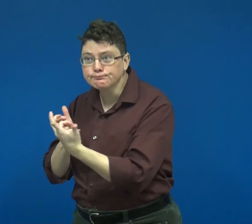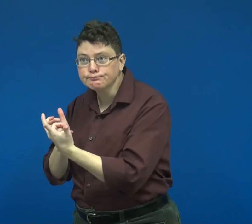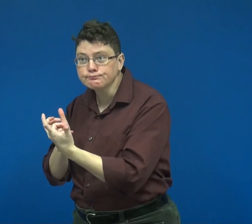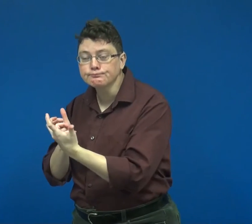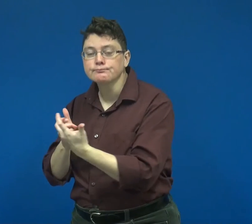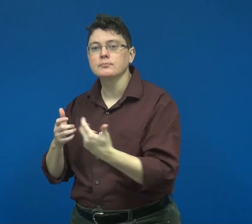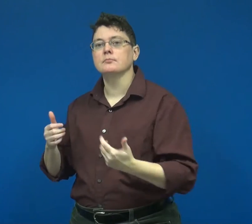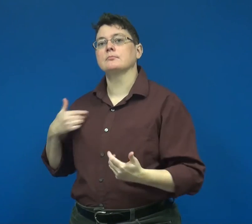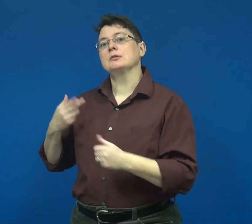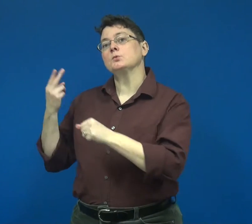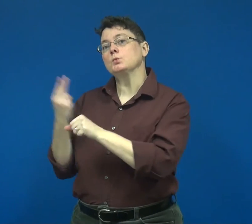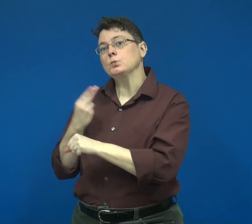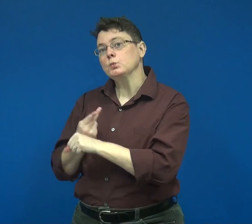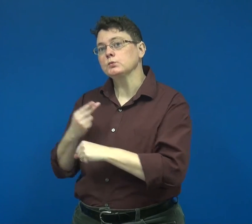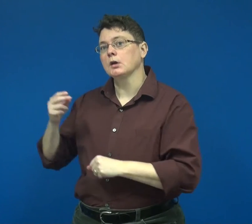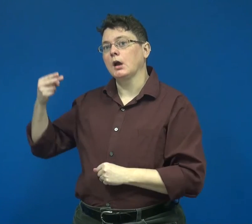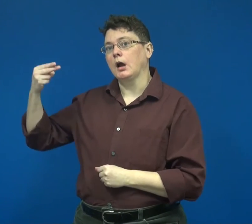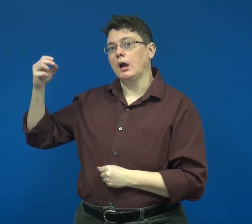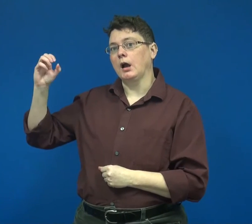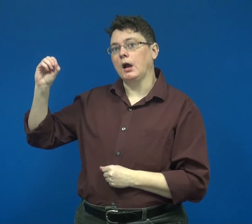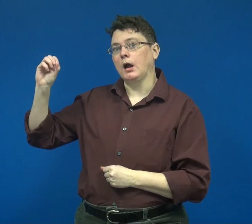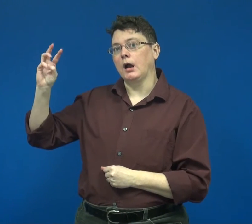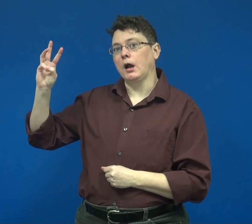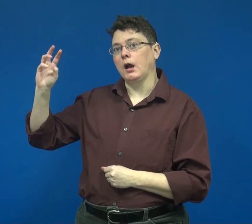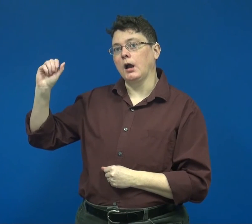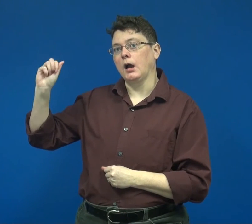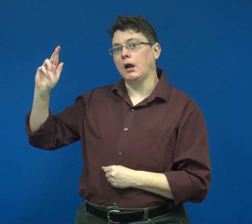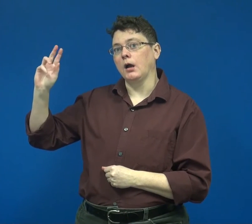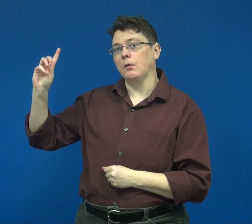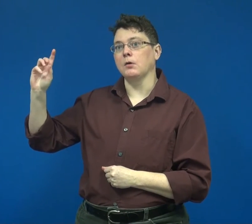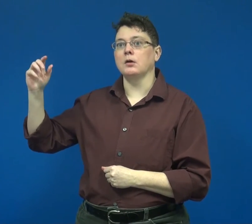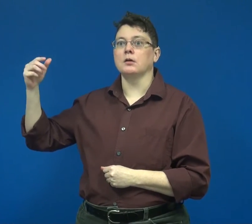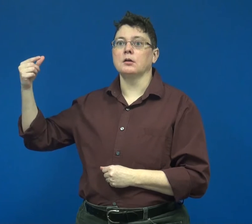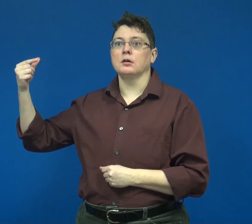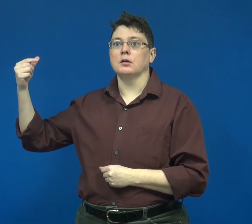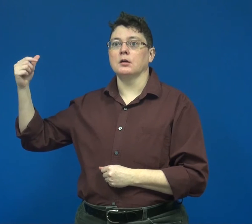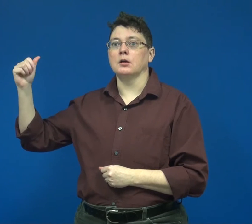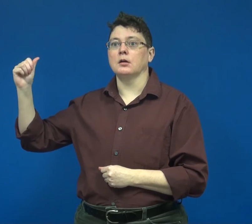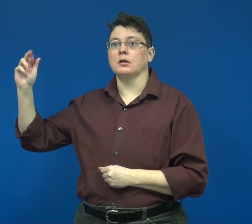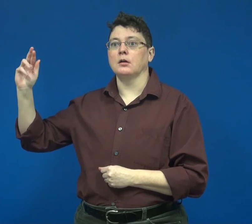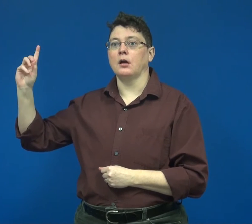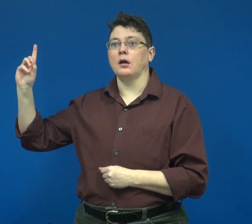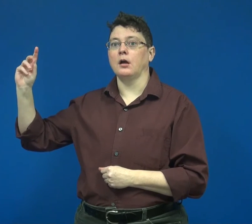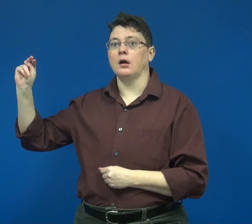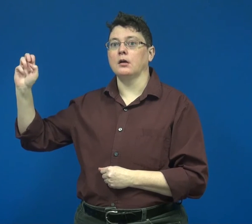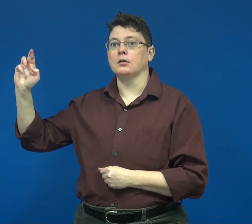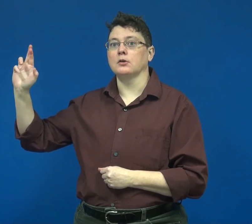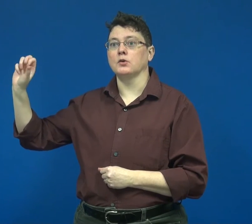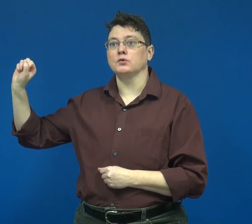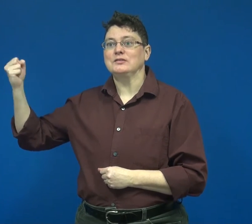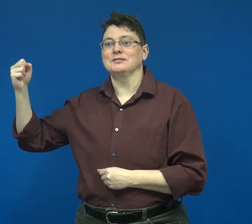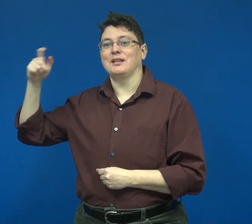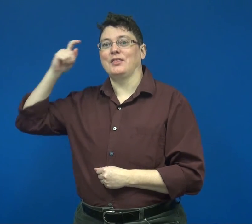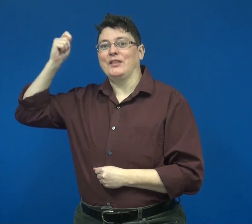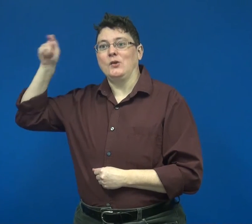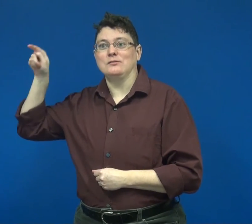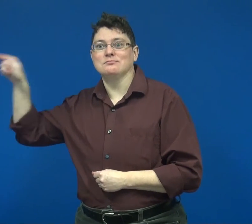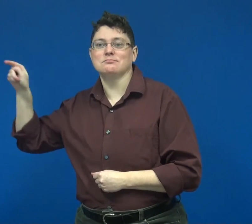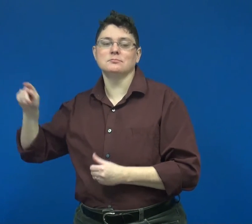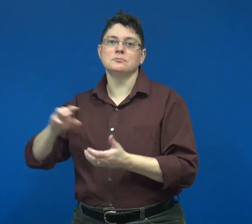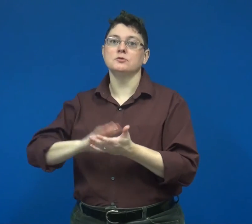I employ Howard Gardner’s theories on learning